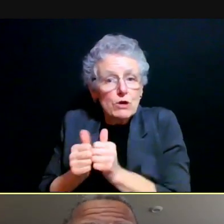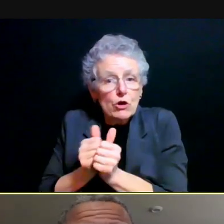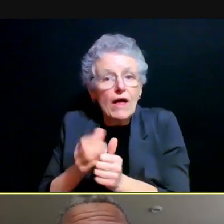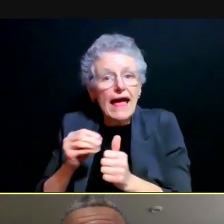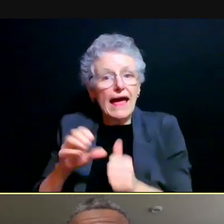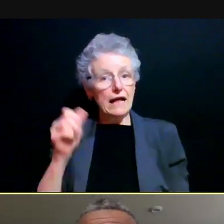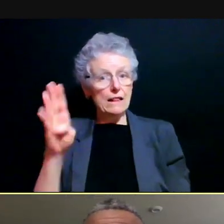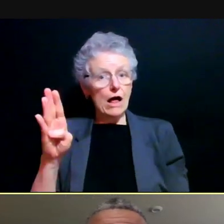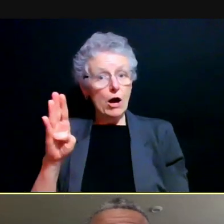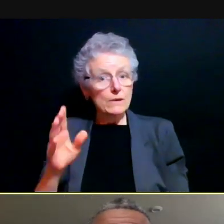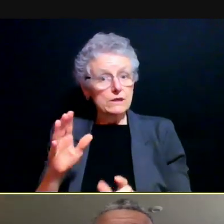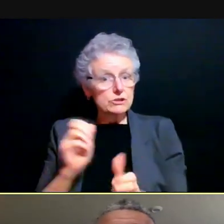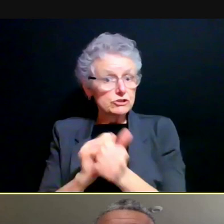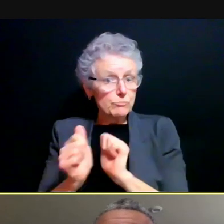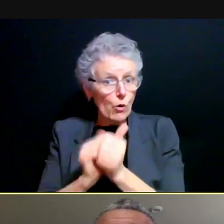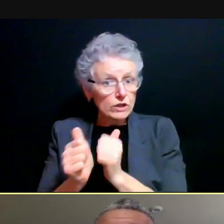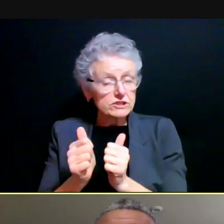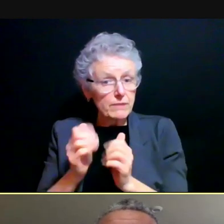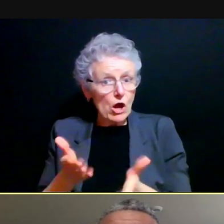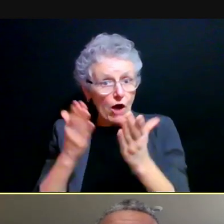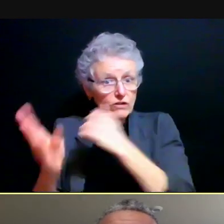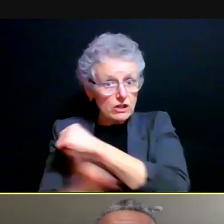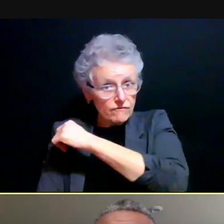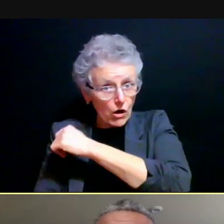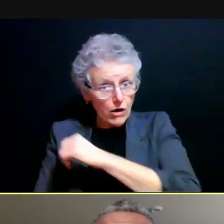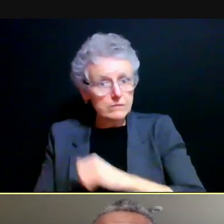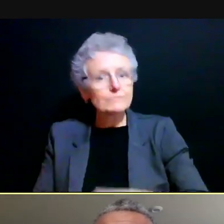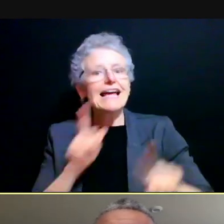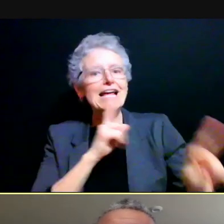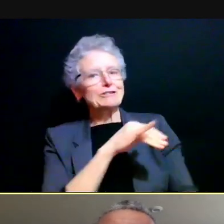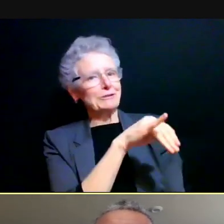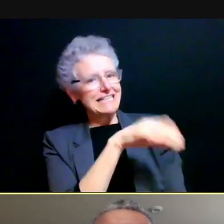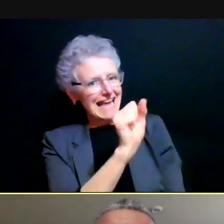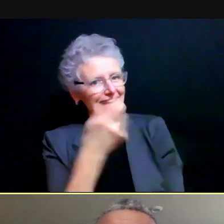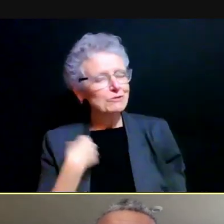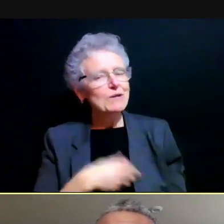[Martino] Yes, we absolutely are planning and to have intramural and club sports